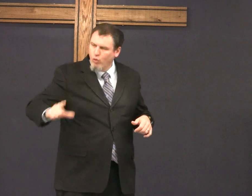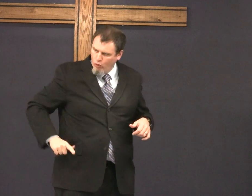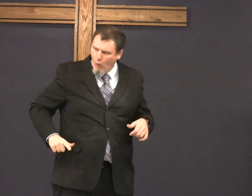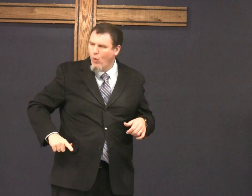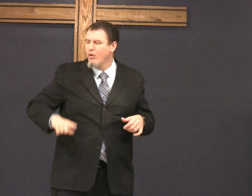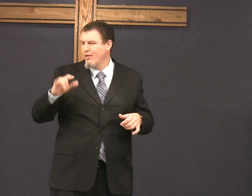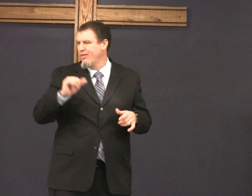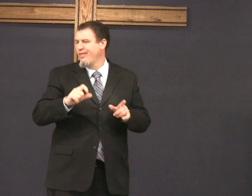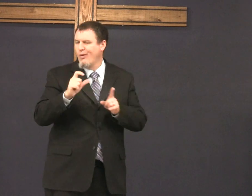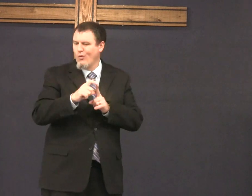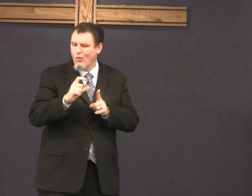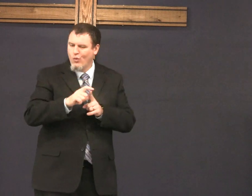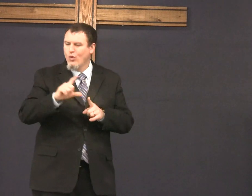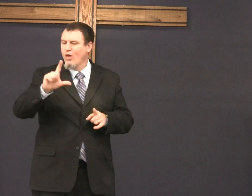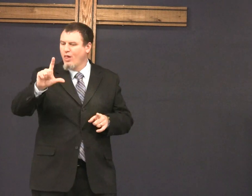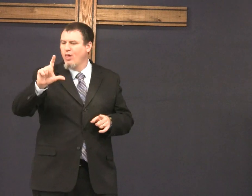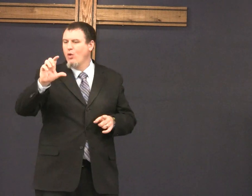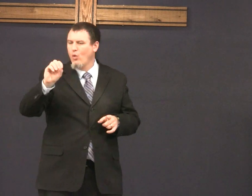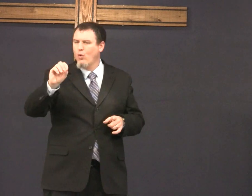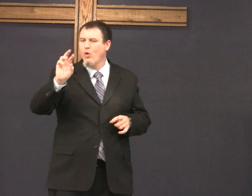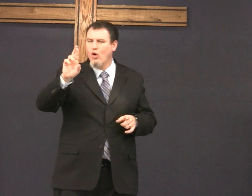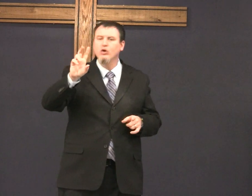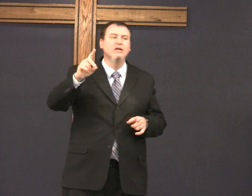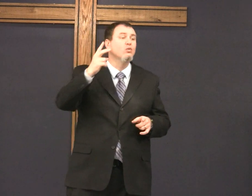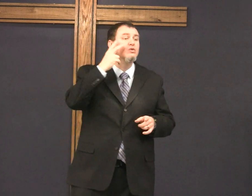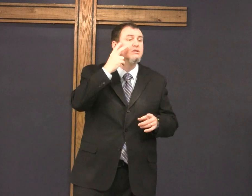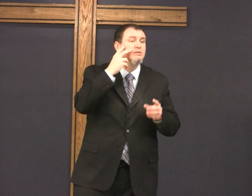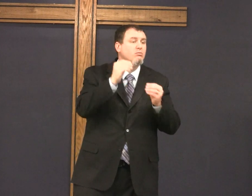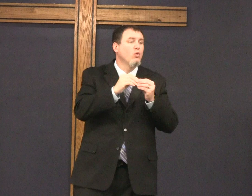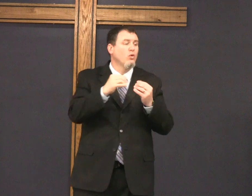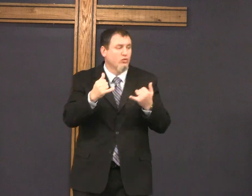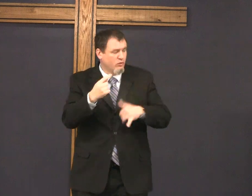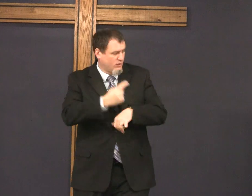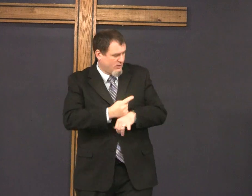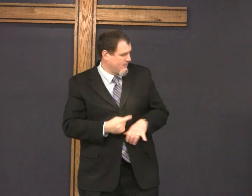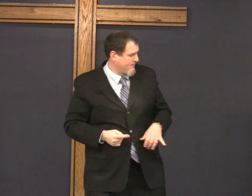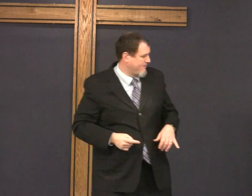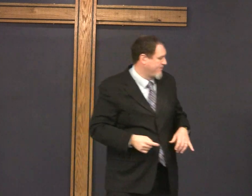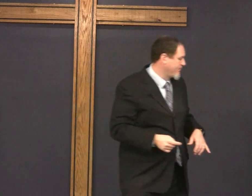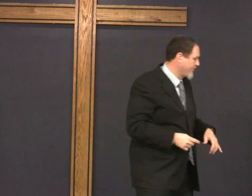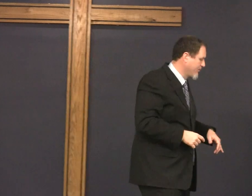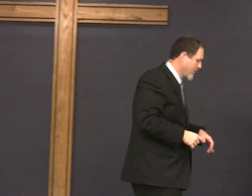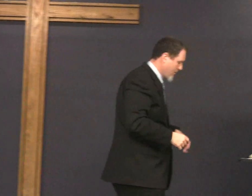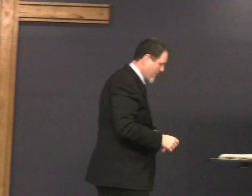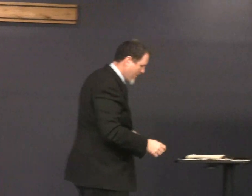I am the Lord and that word l-o-r-d Lord we will see that